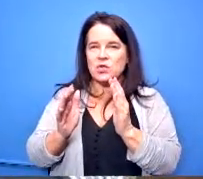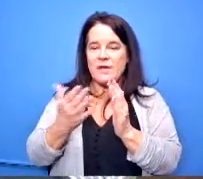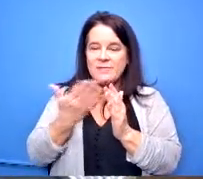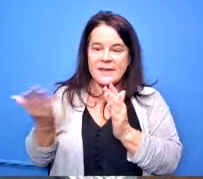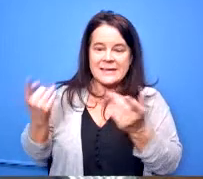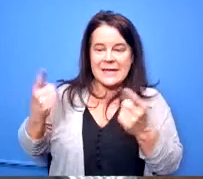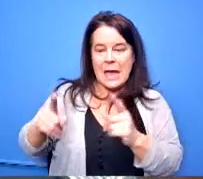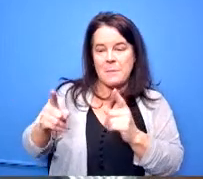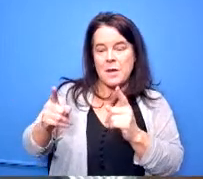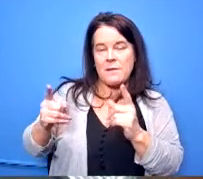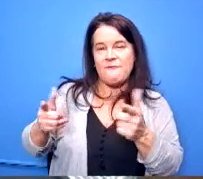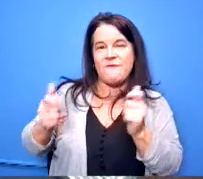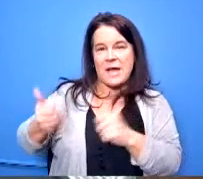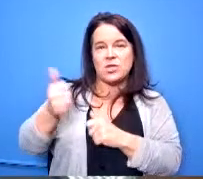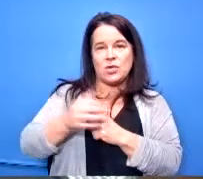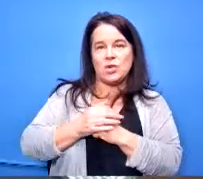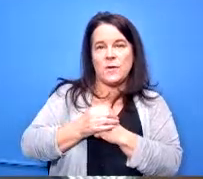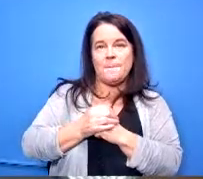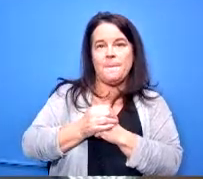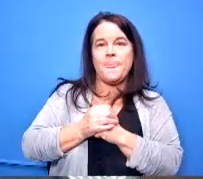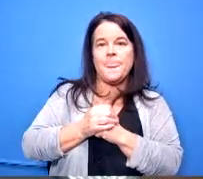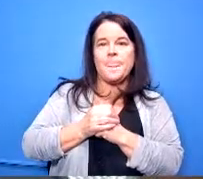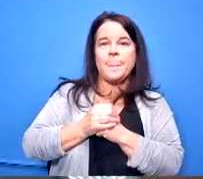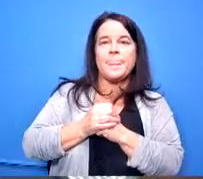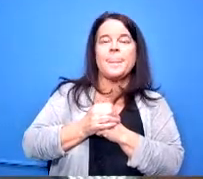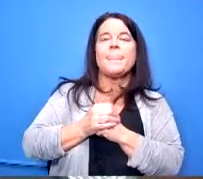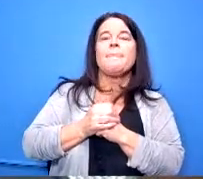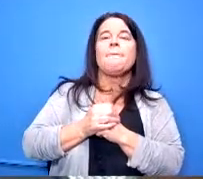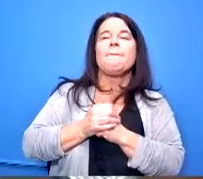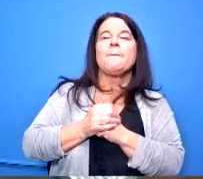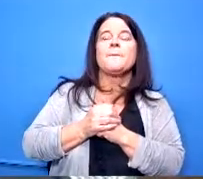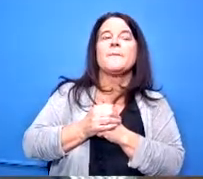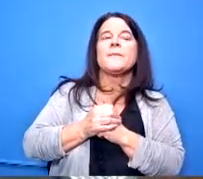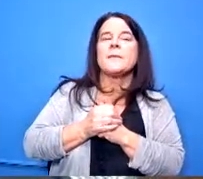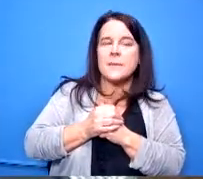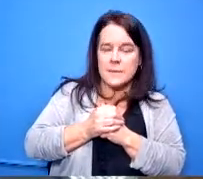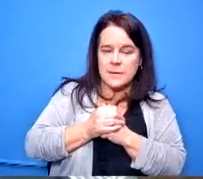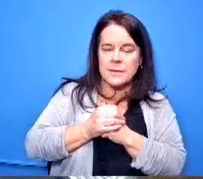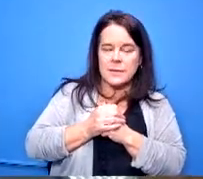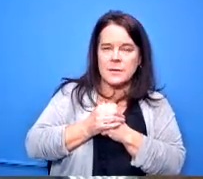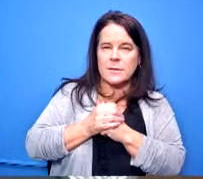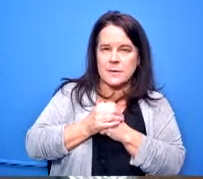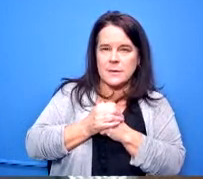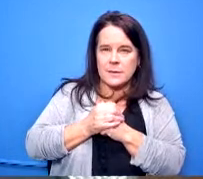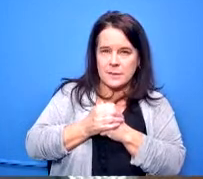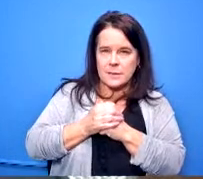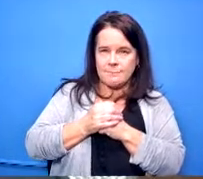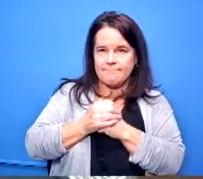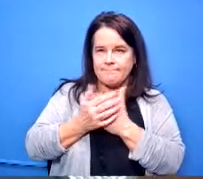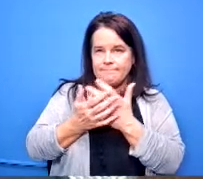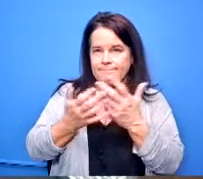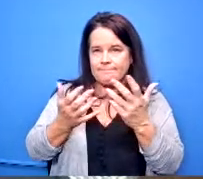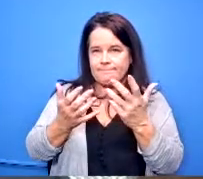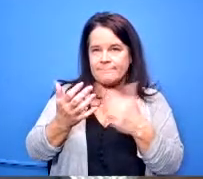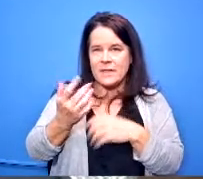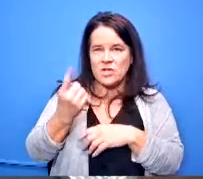um and uh um is just in in terms of this delivery overall is pretty is one of the best approaches